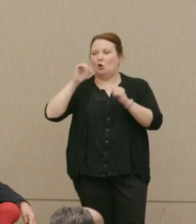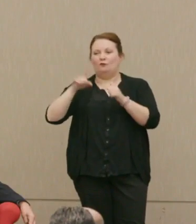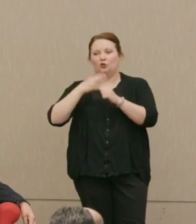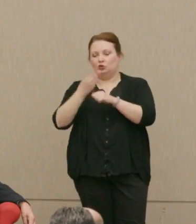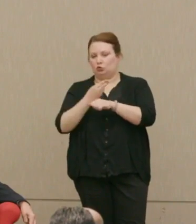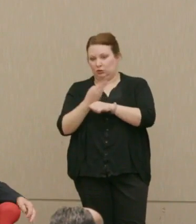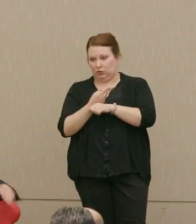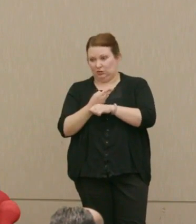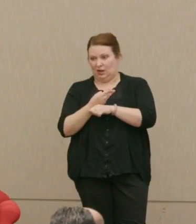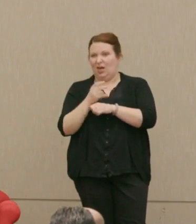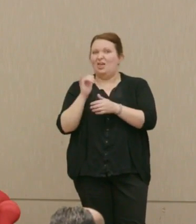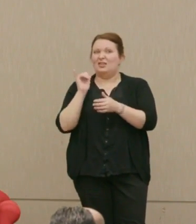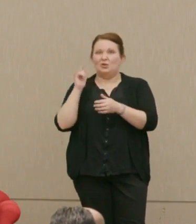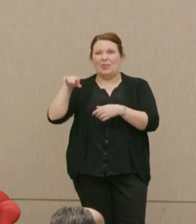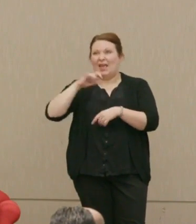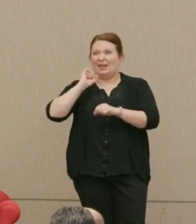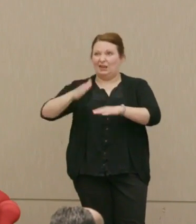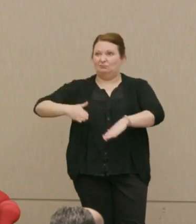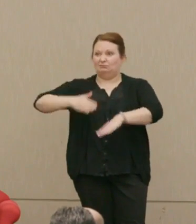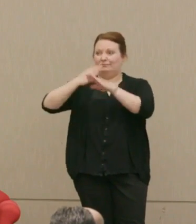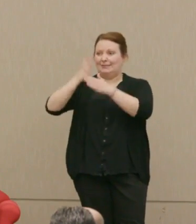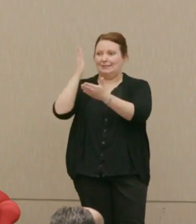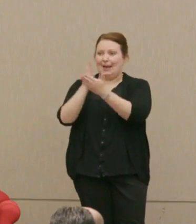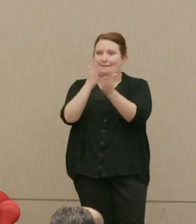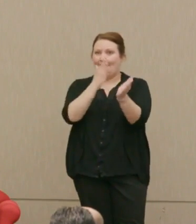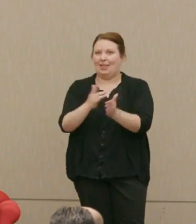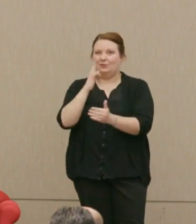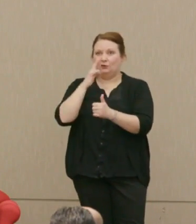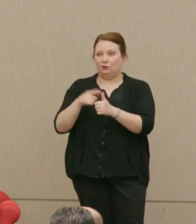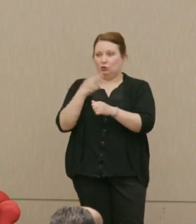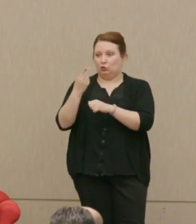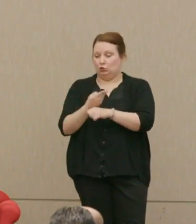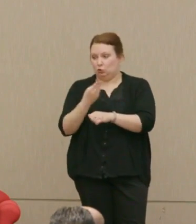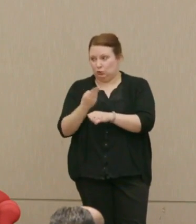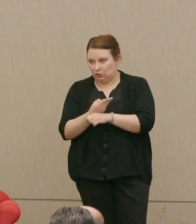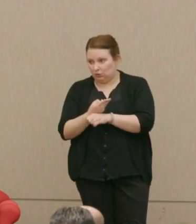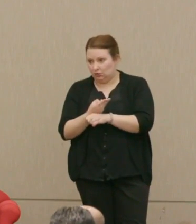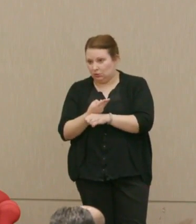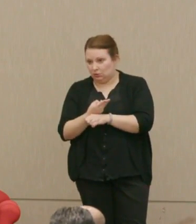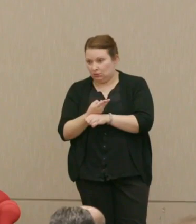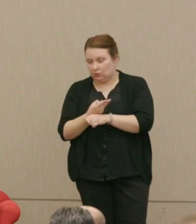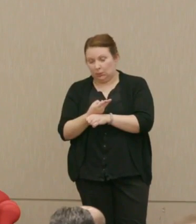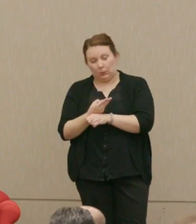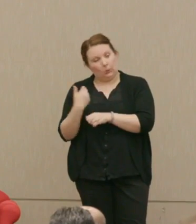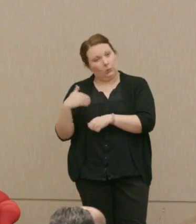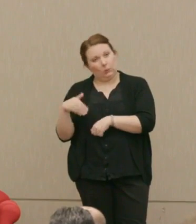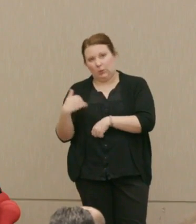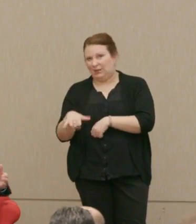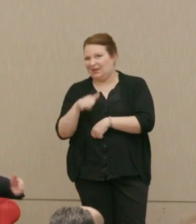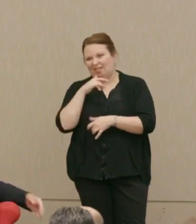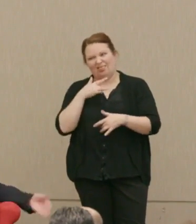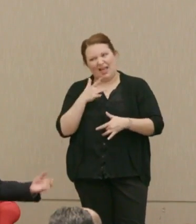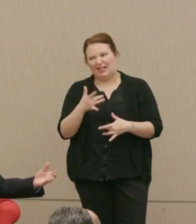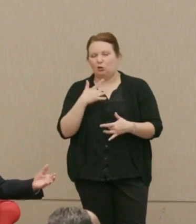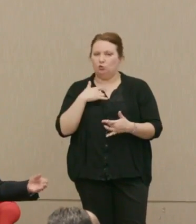Would that mean that they would stop plans for first use and readiness for it? Very unlikely, and so forth.